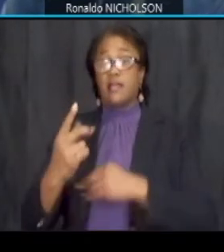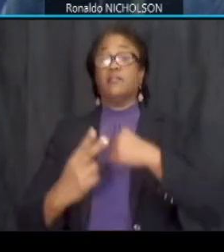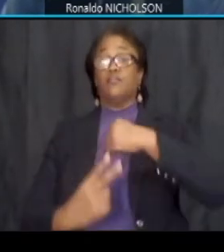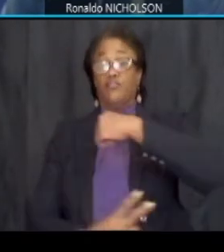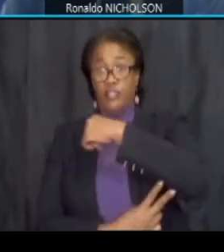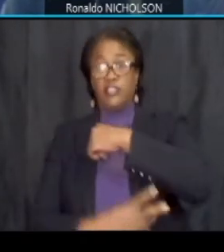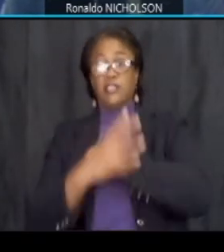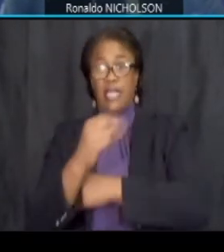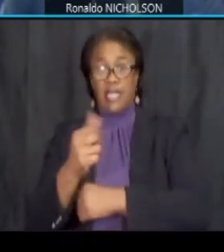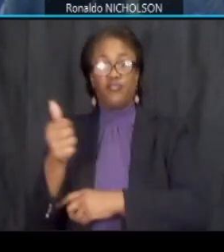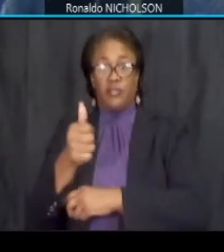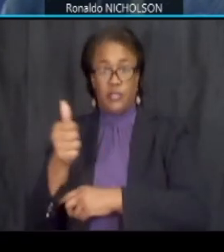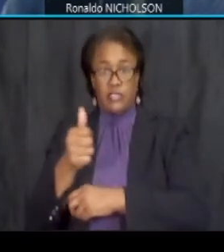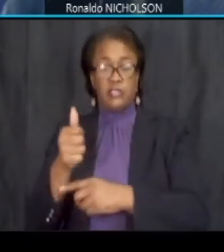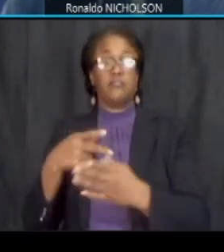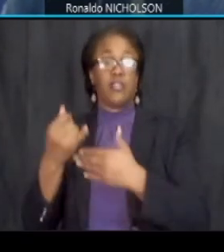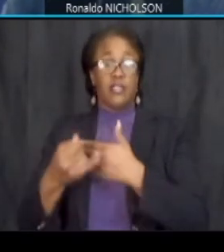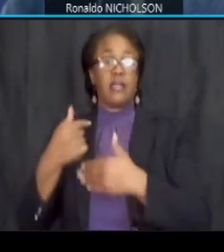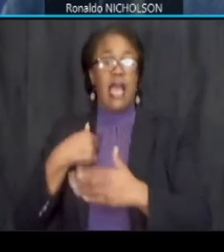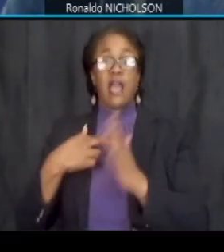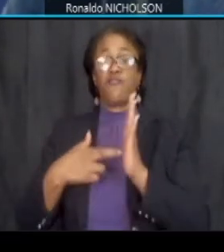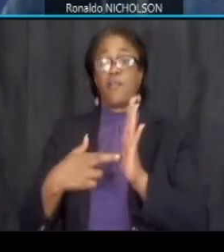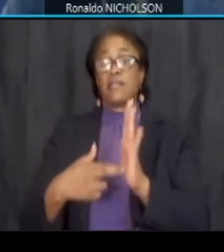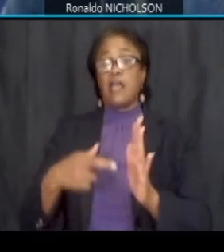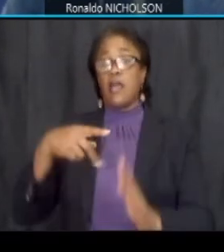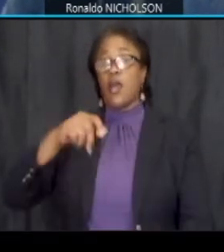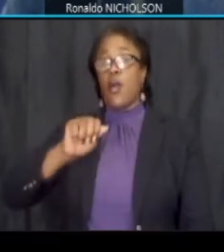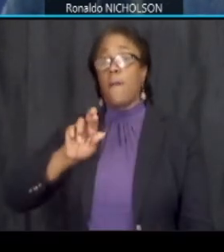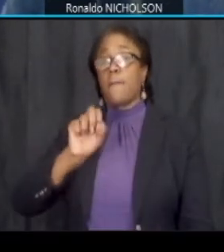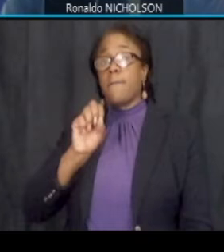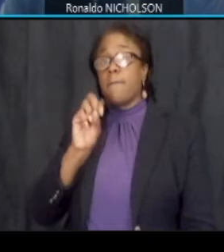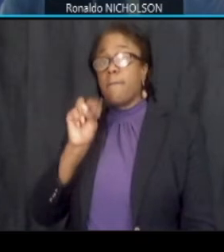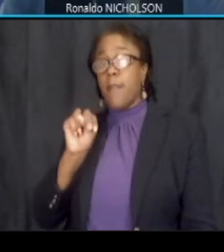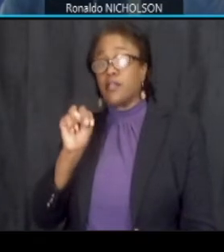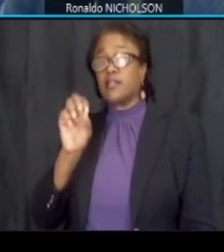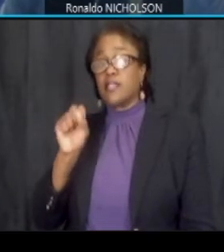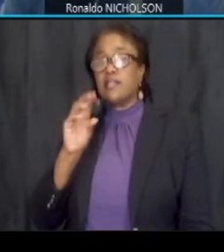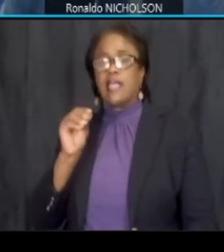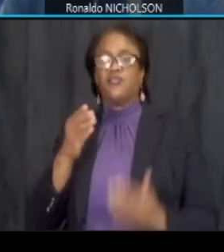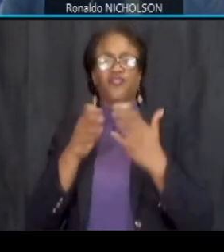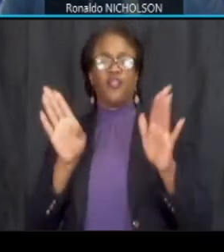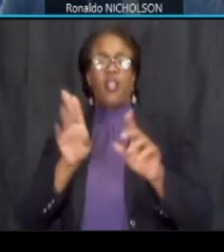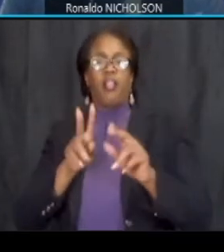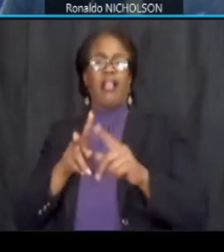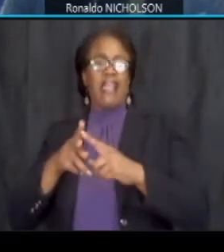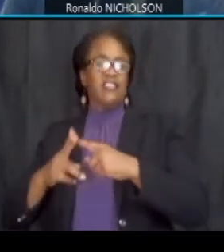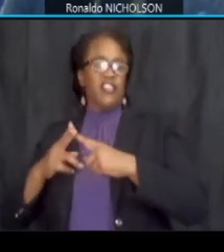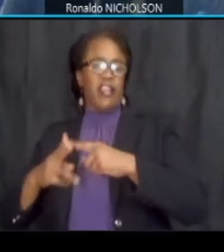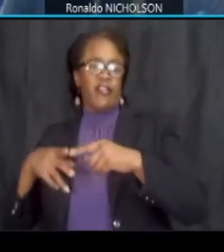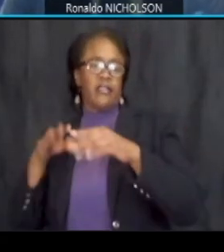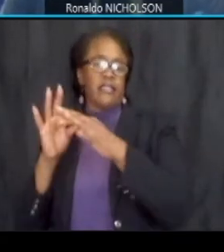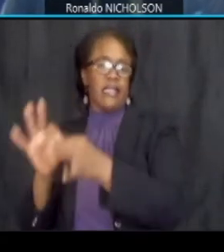i represent parsons and the general engineering consultant in charge of the design it's